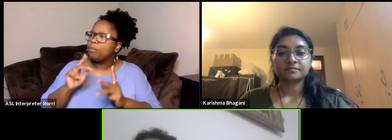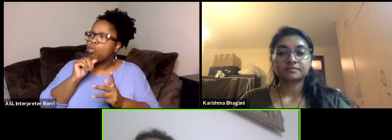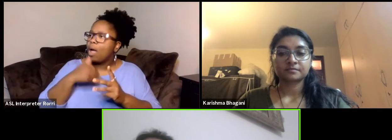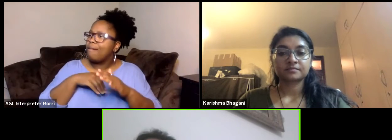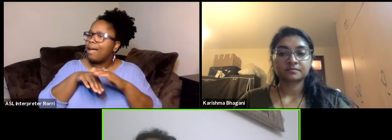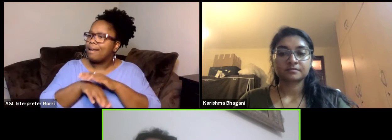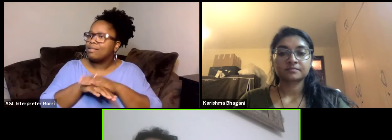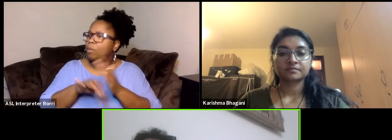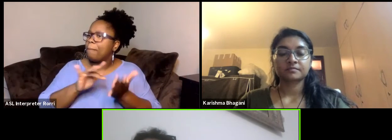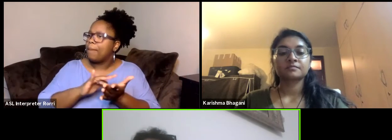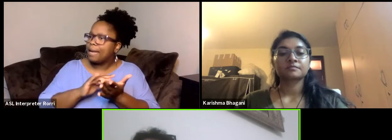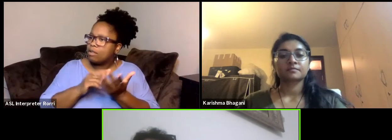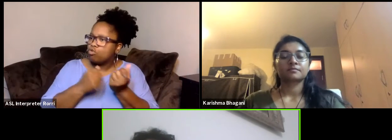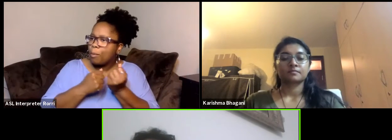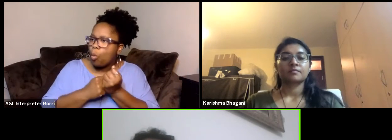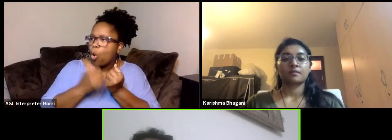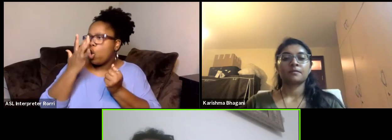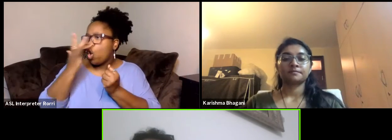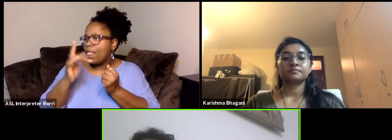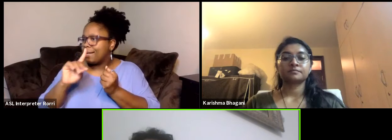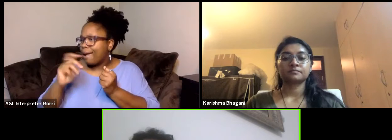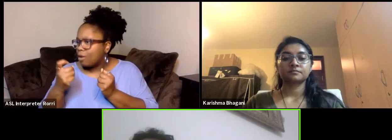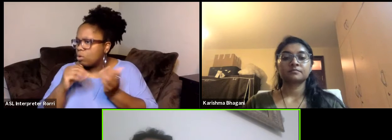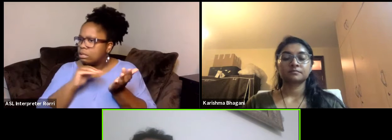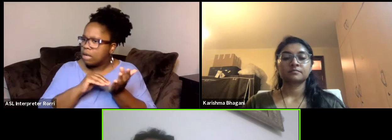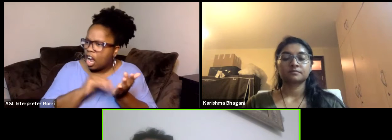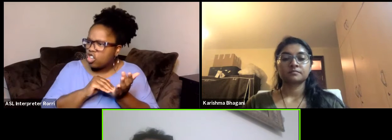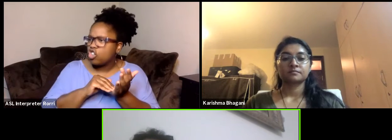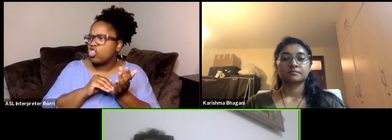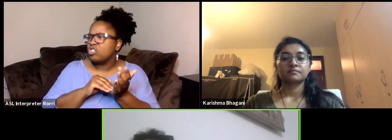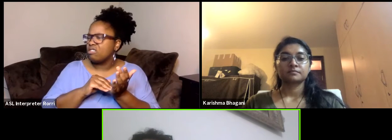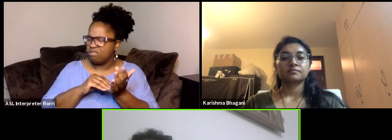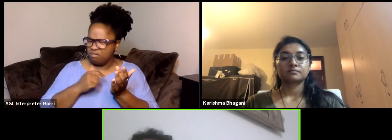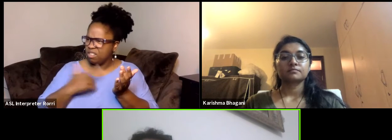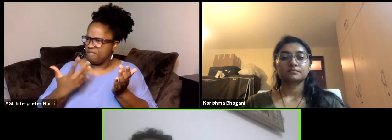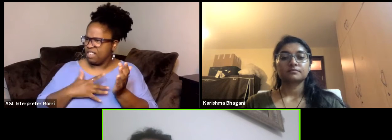early diagnosis of And I go to twice and I'm okay.